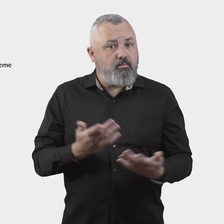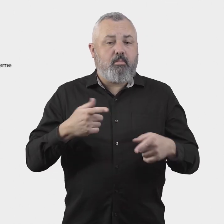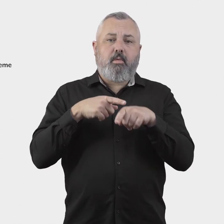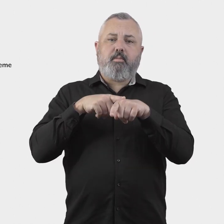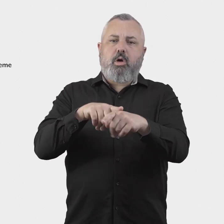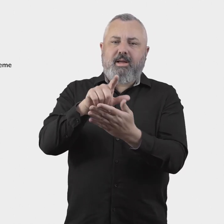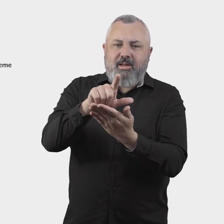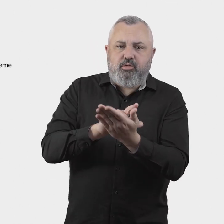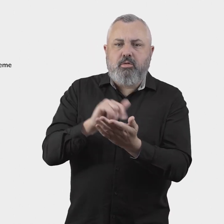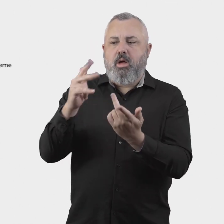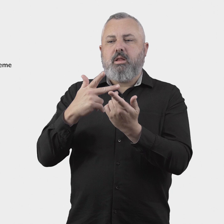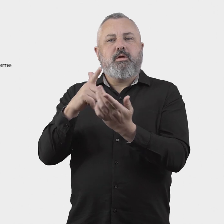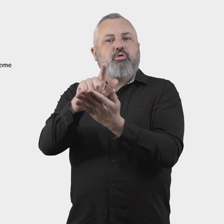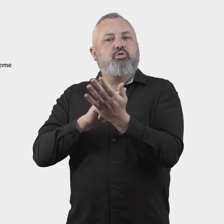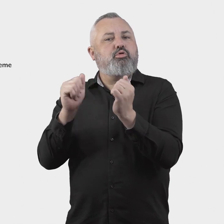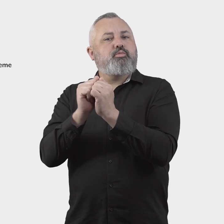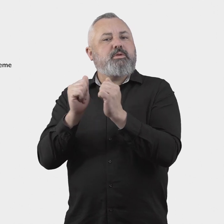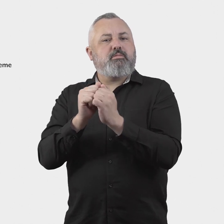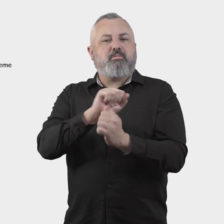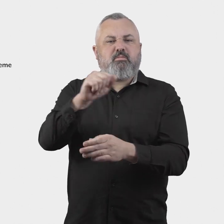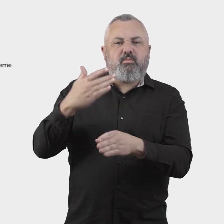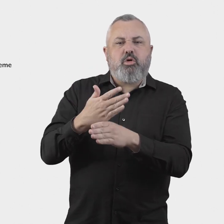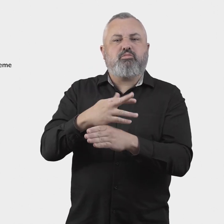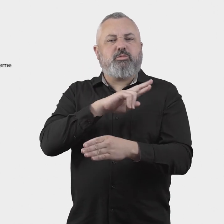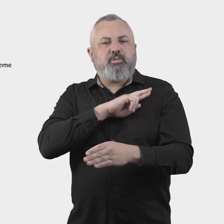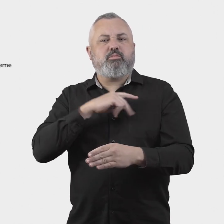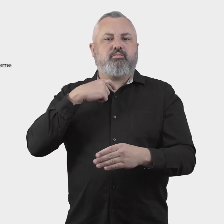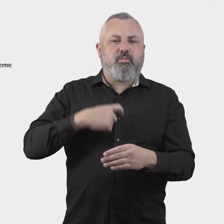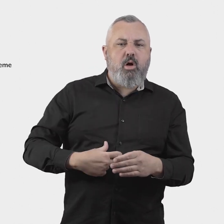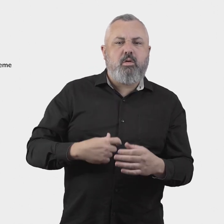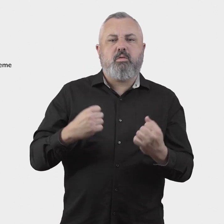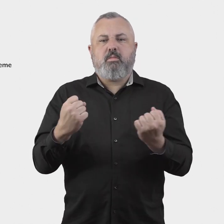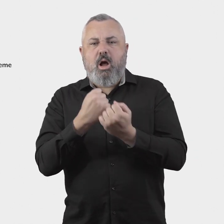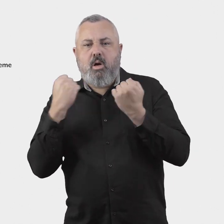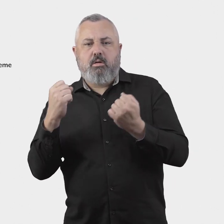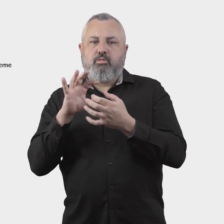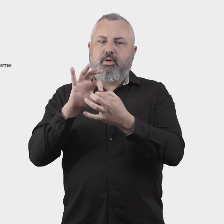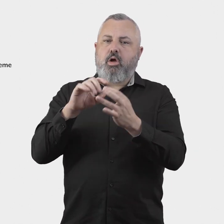to exercise such jurisdiction, powers and functions as may be conferred on